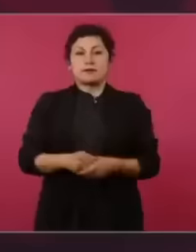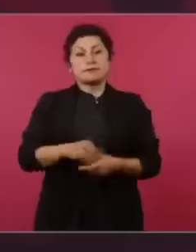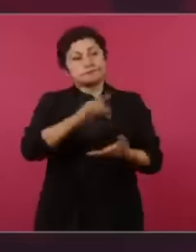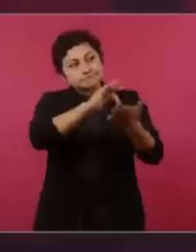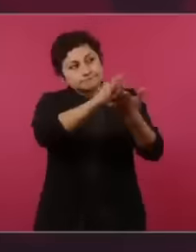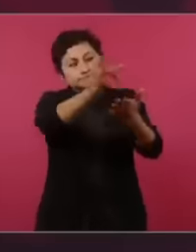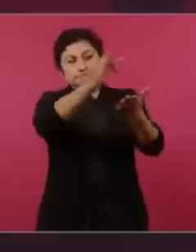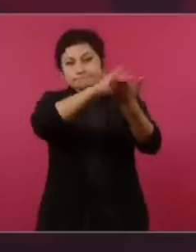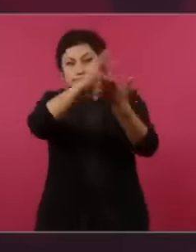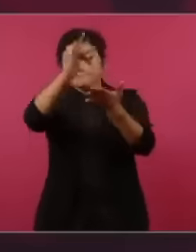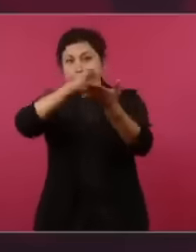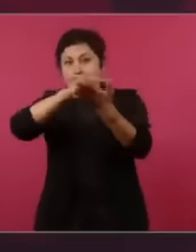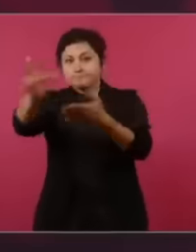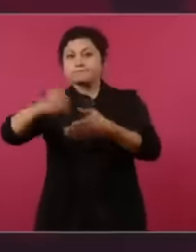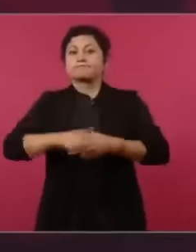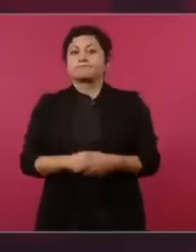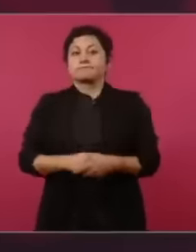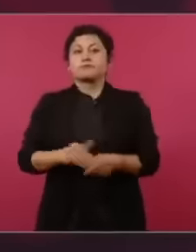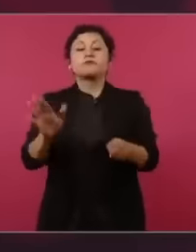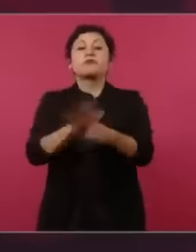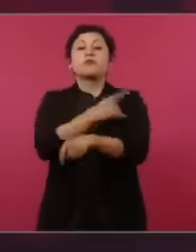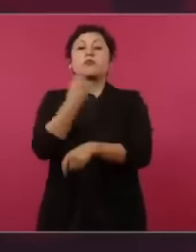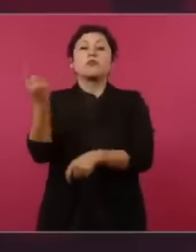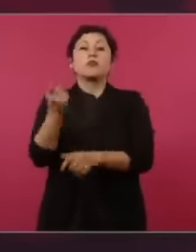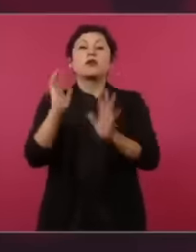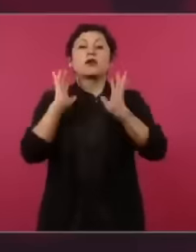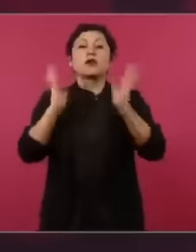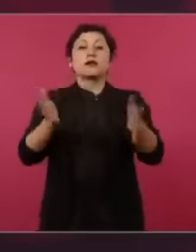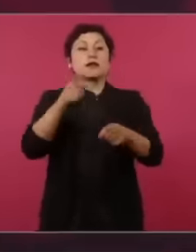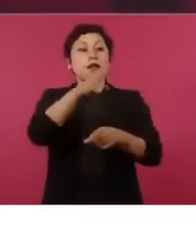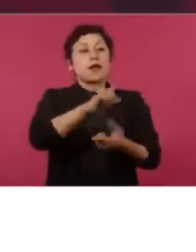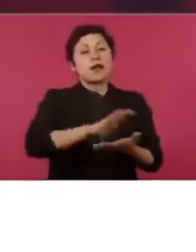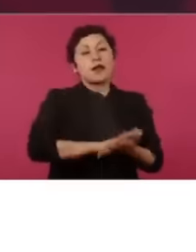being proven that it works and that things are going well for us.